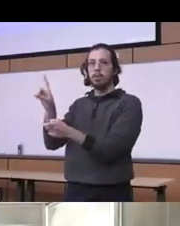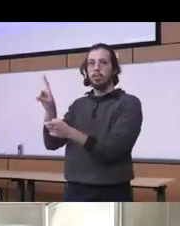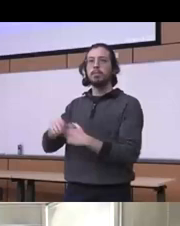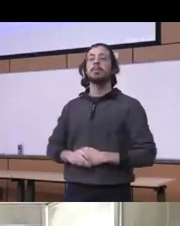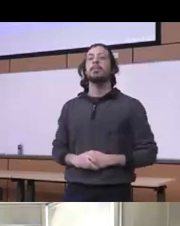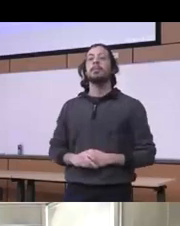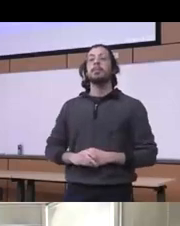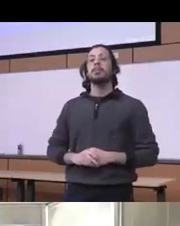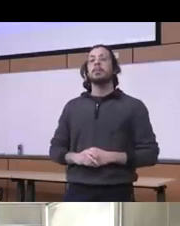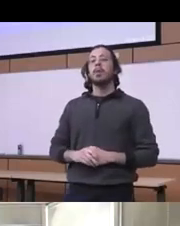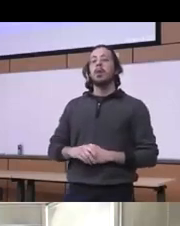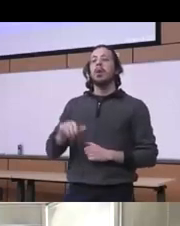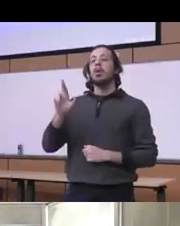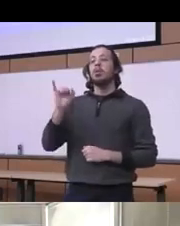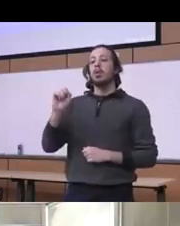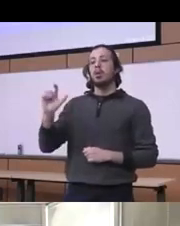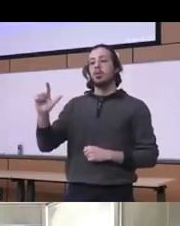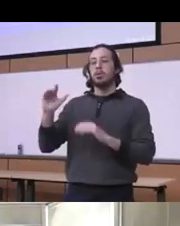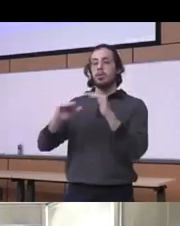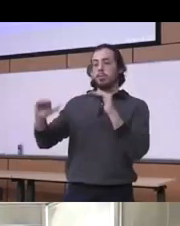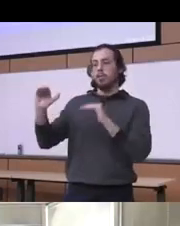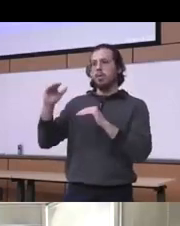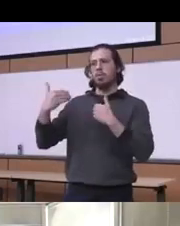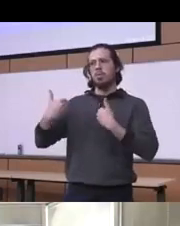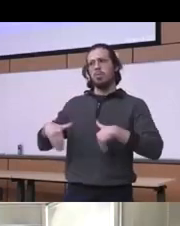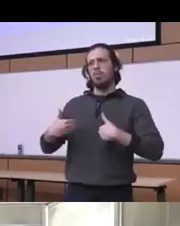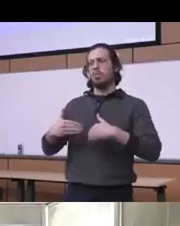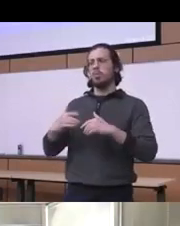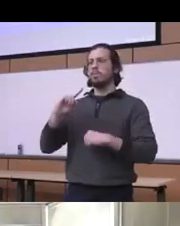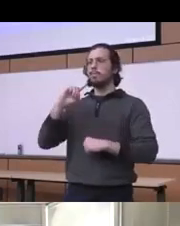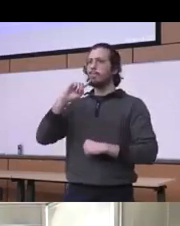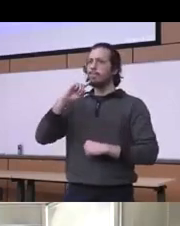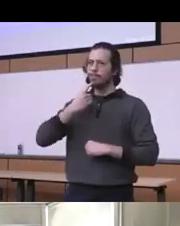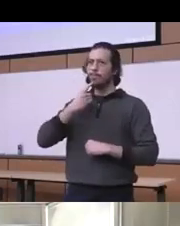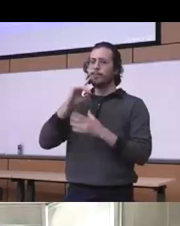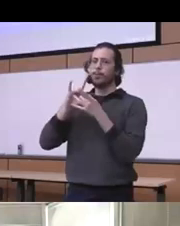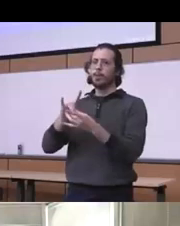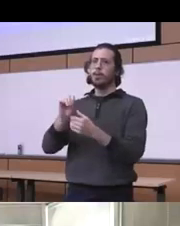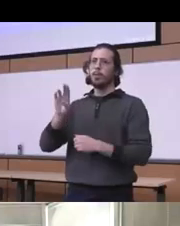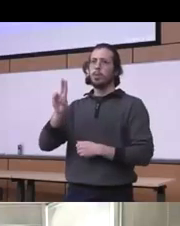have been really huge very prominent in oud treatment and even though we see the overdose